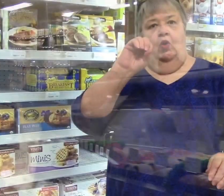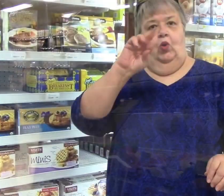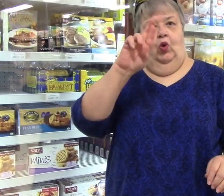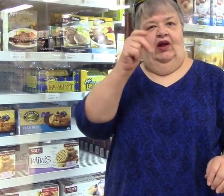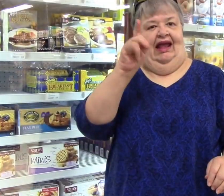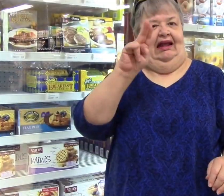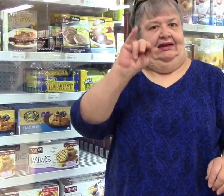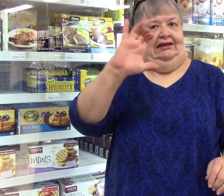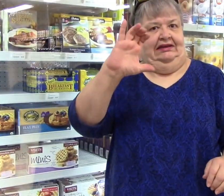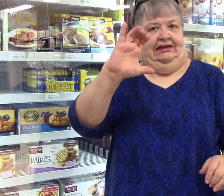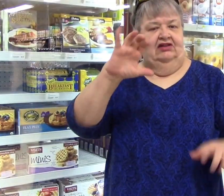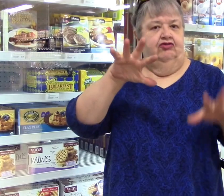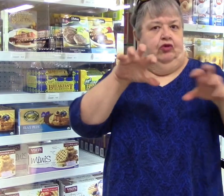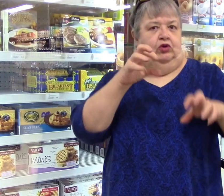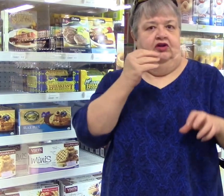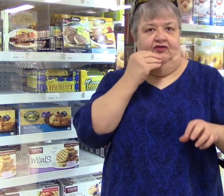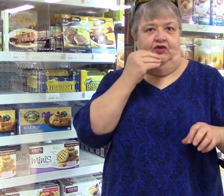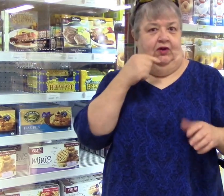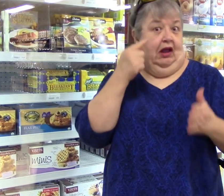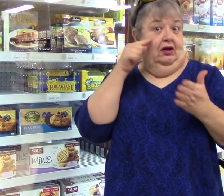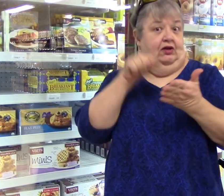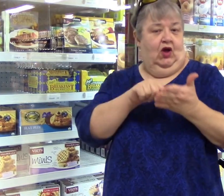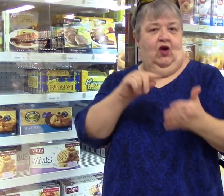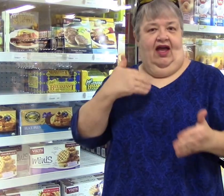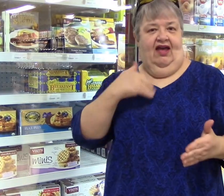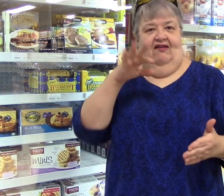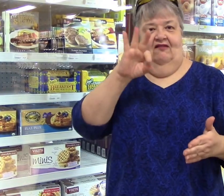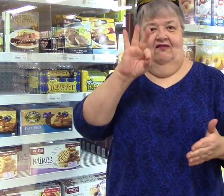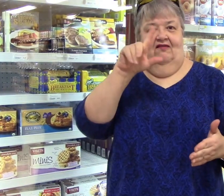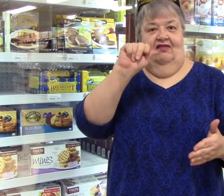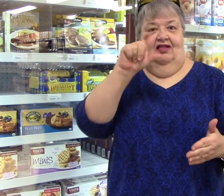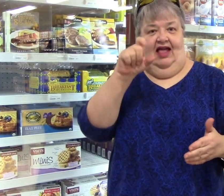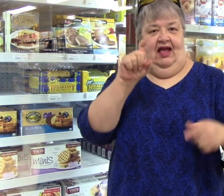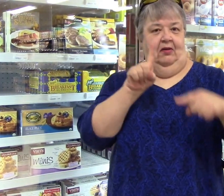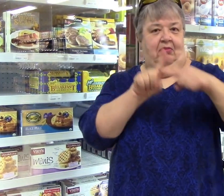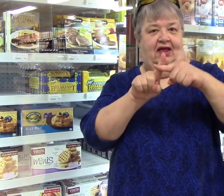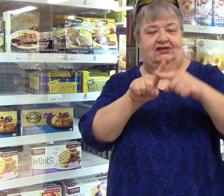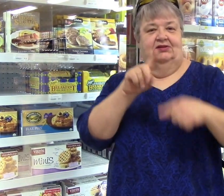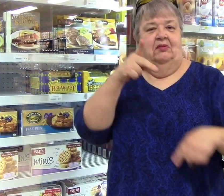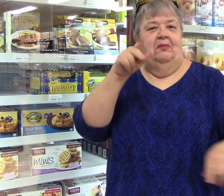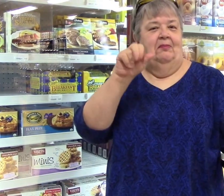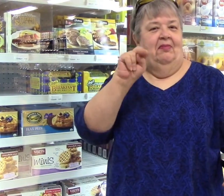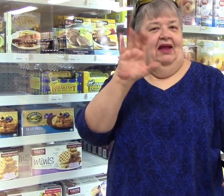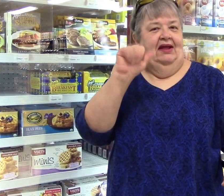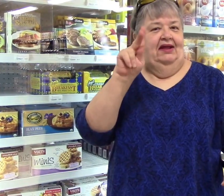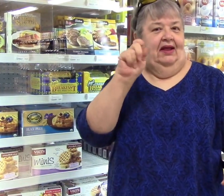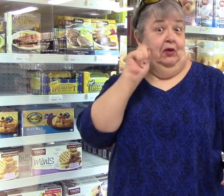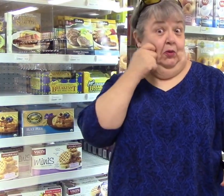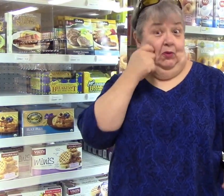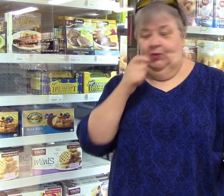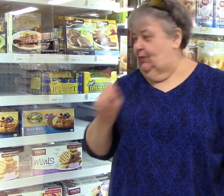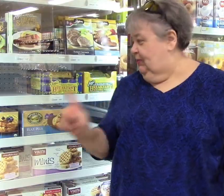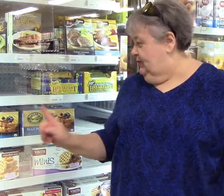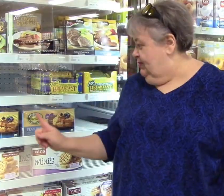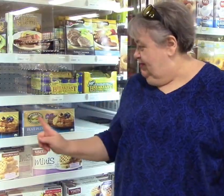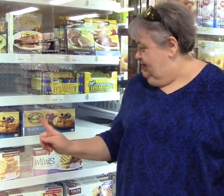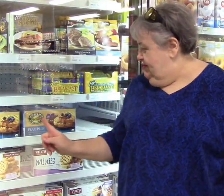Here are organic frozen foods. I noticed there is Flax Plus pancakes. Cool!